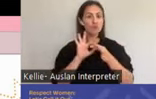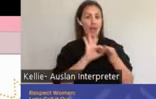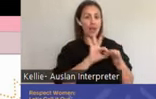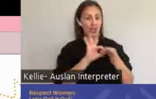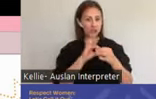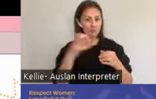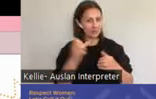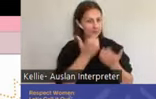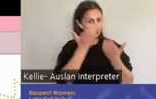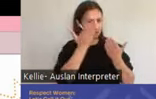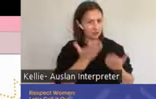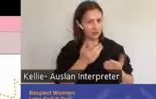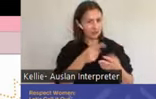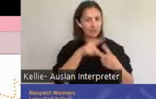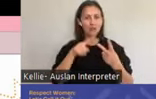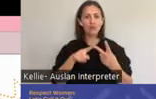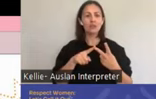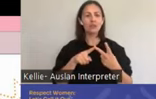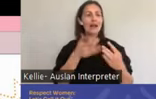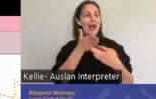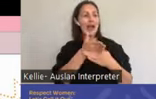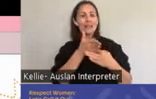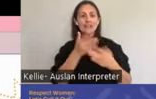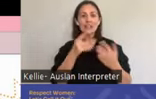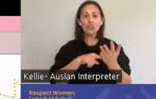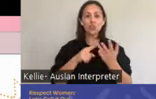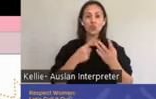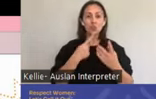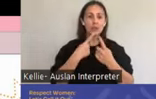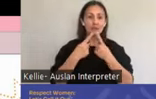access to health information and services that are inclusive, safe and appropriate.